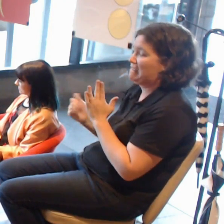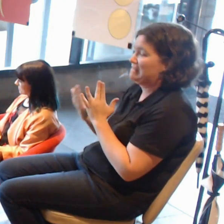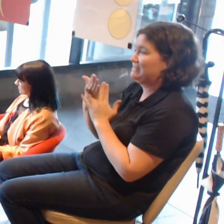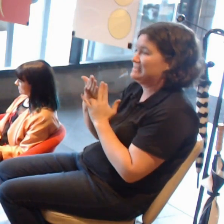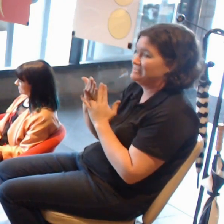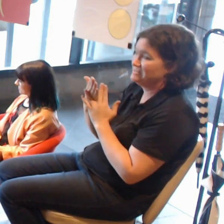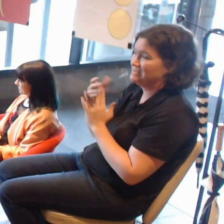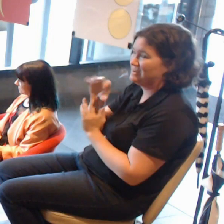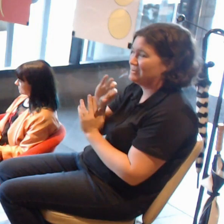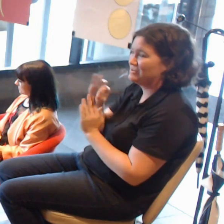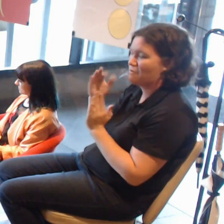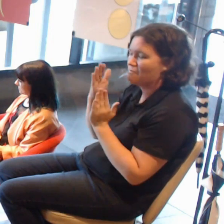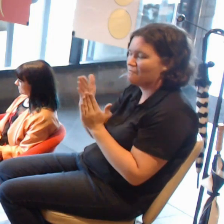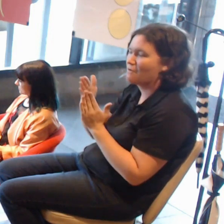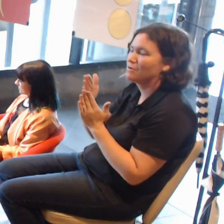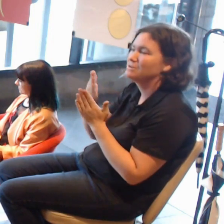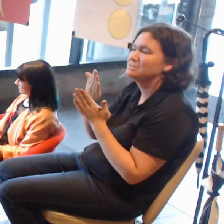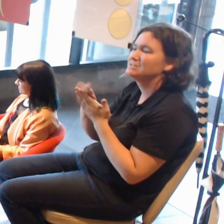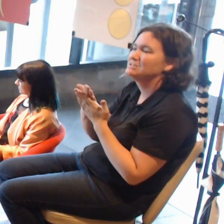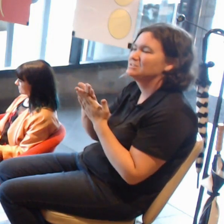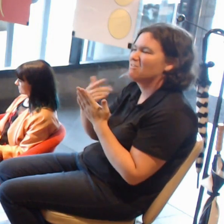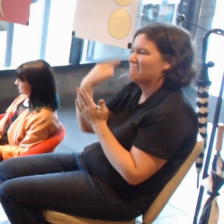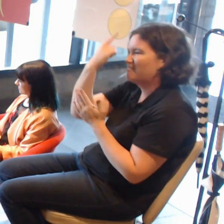They can just be objects that go into the space.